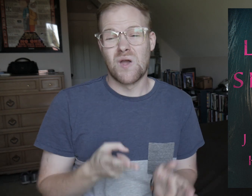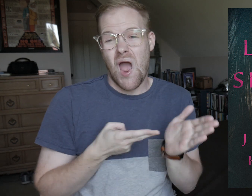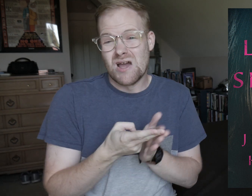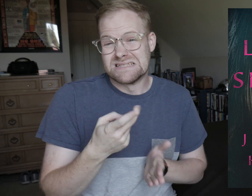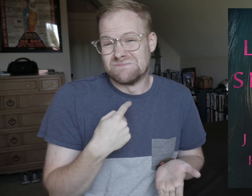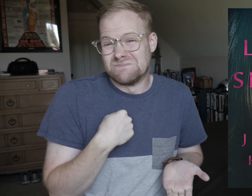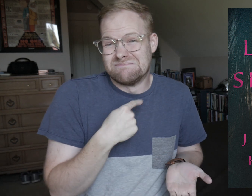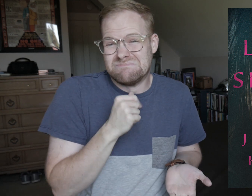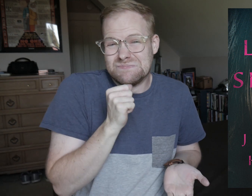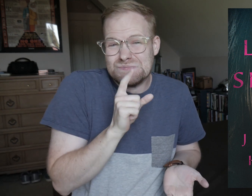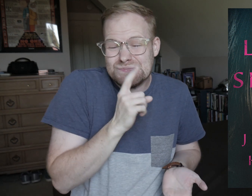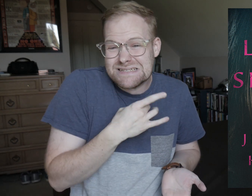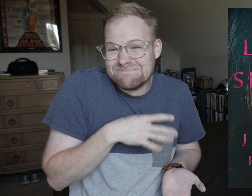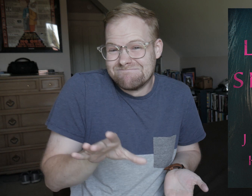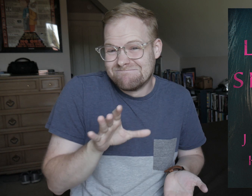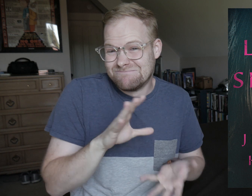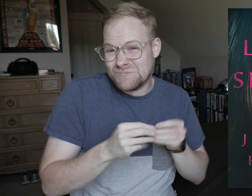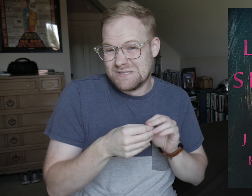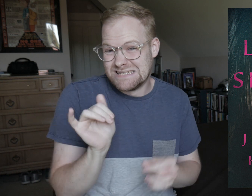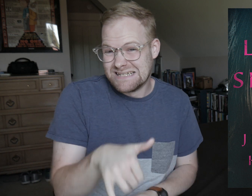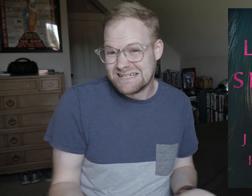Honestly, I don’t really care for stories like that.